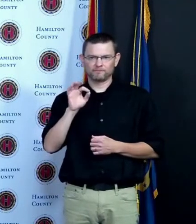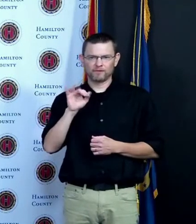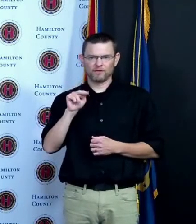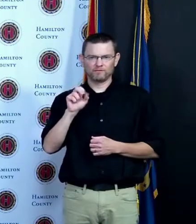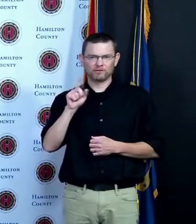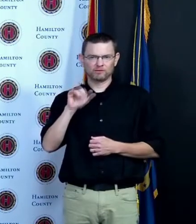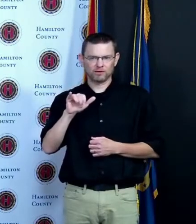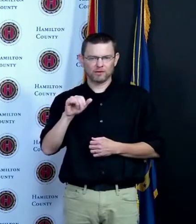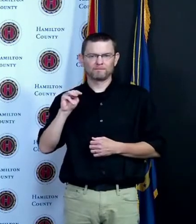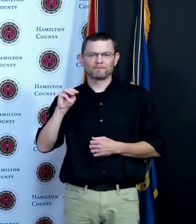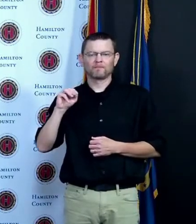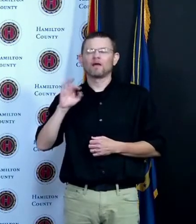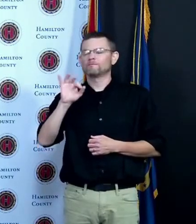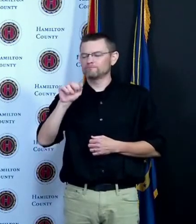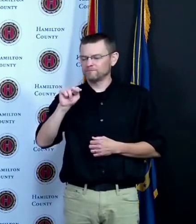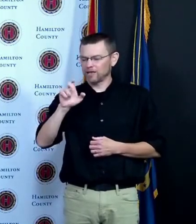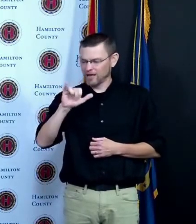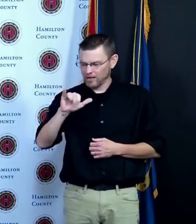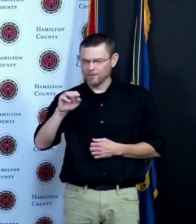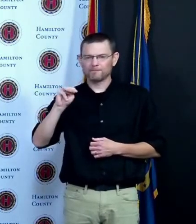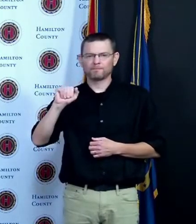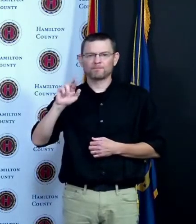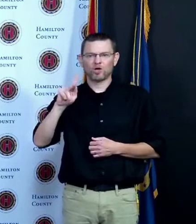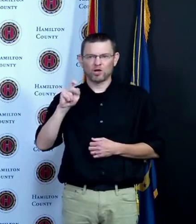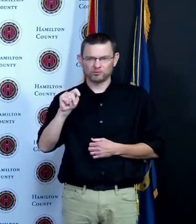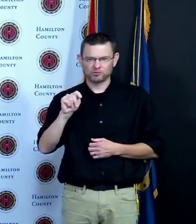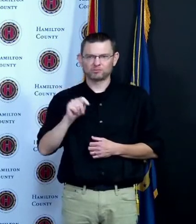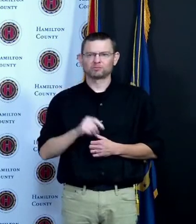we've got a location down in the West End at Seven Hills neighborhood houses